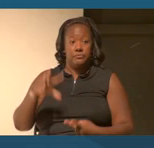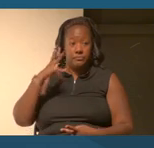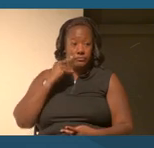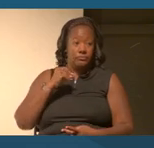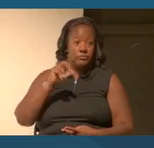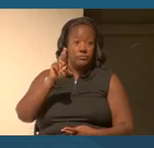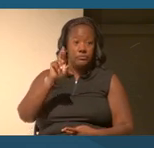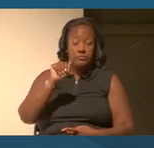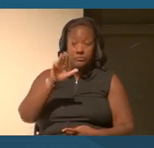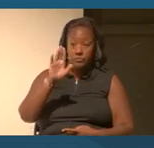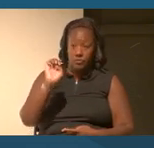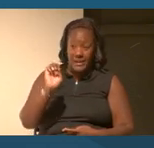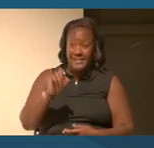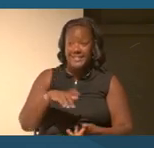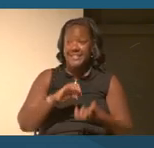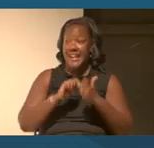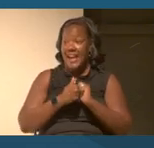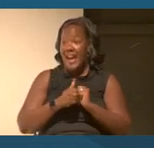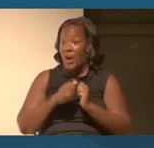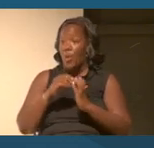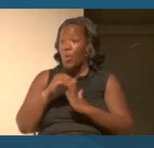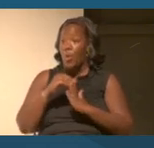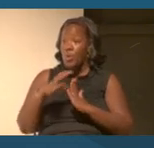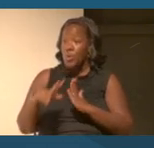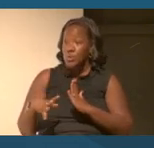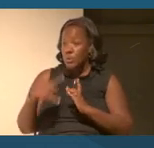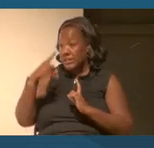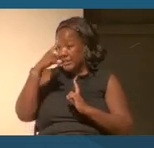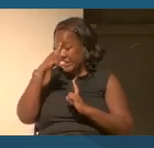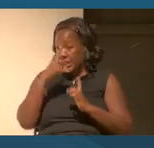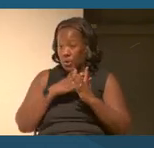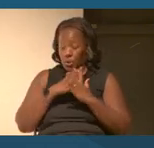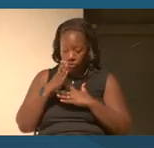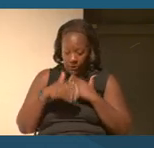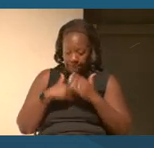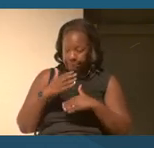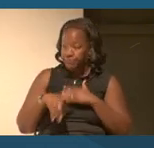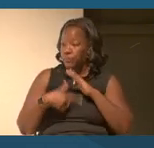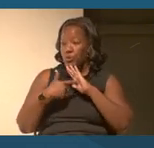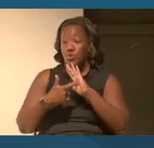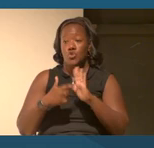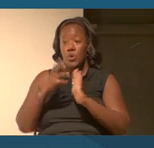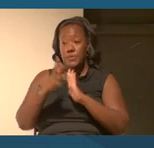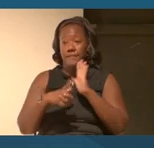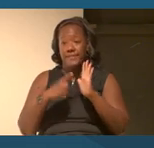So have students think through some pre work, show the video and then have that then be